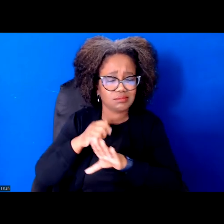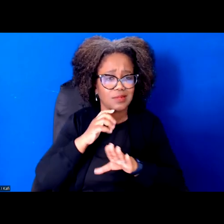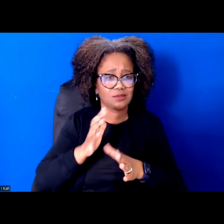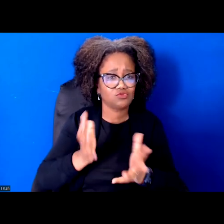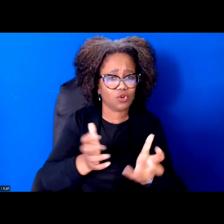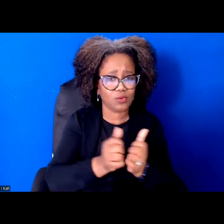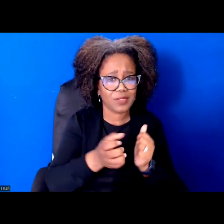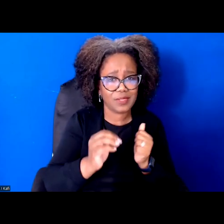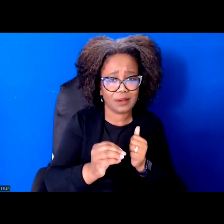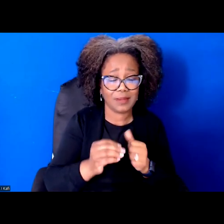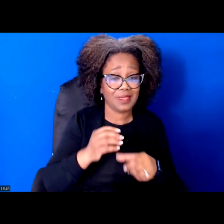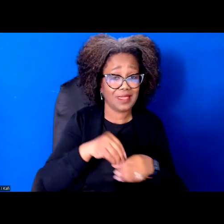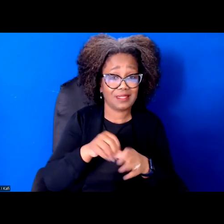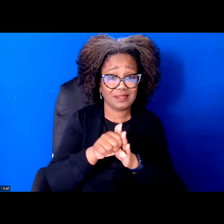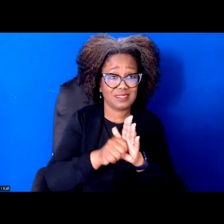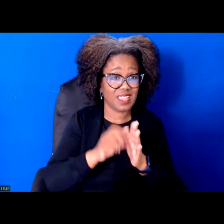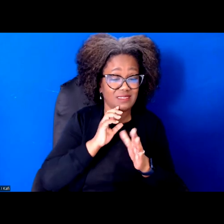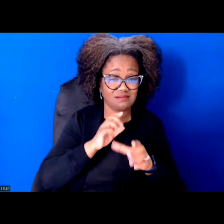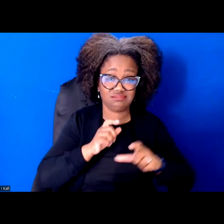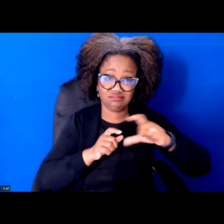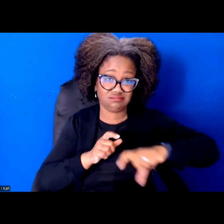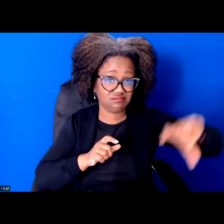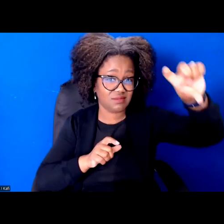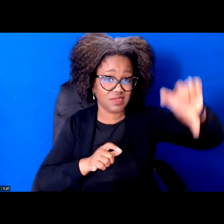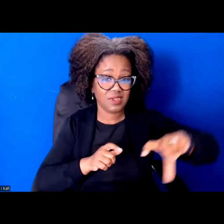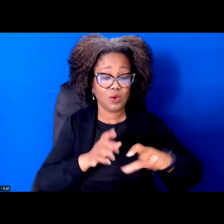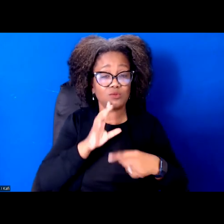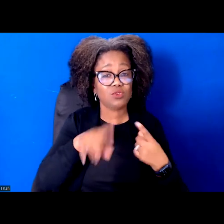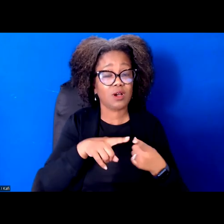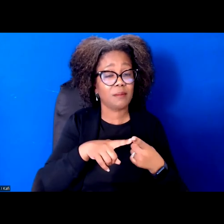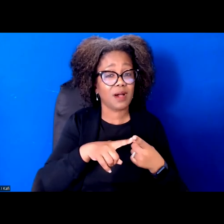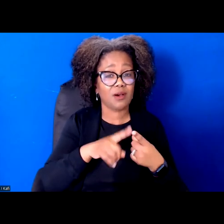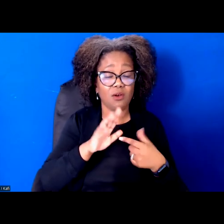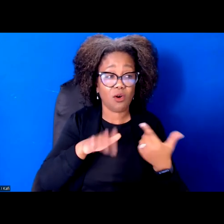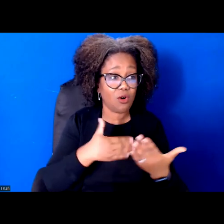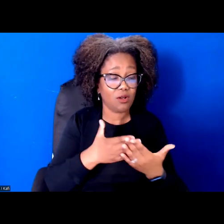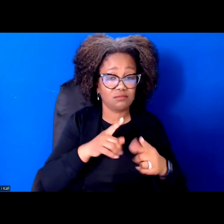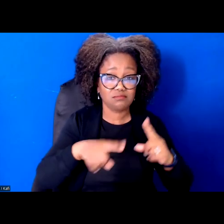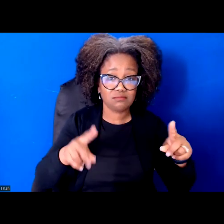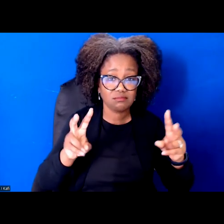And we activate them around issues like affordable housing and criminal justice reform and progressive tax reform.